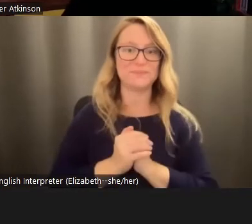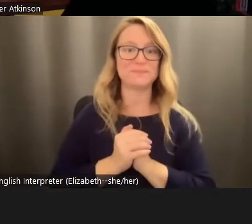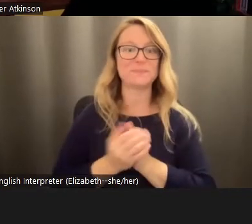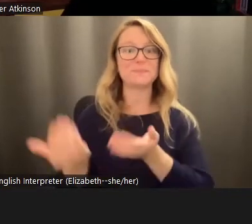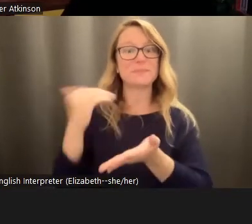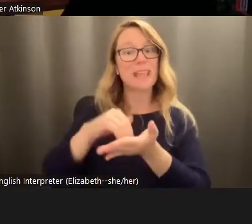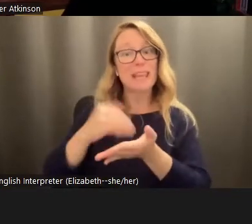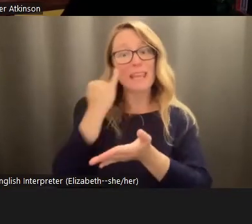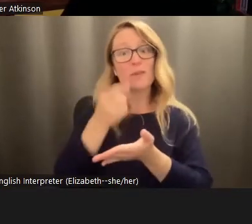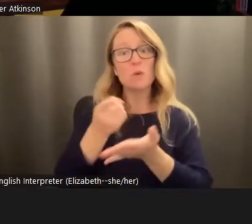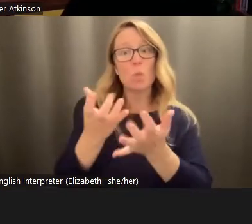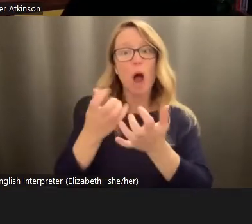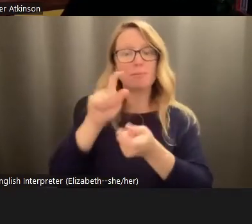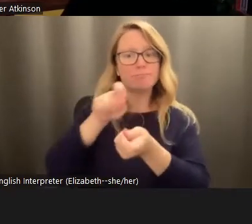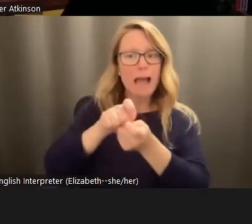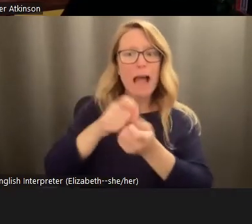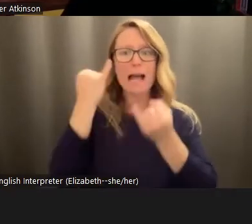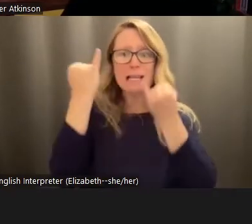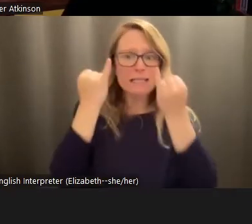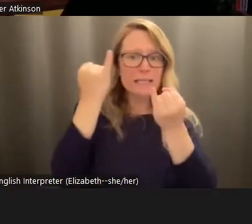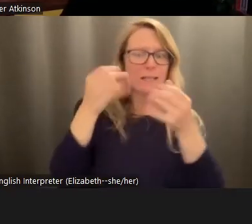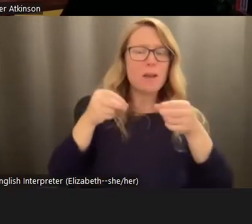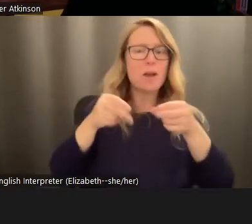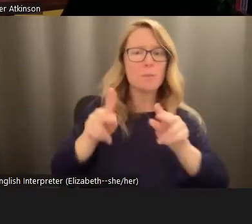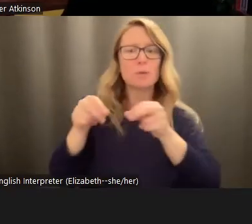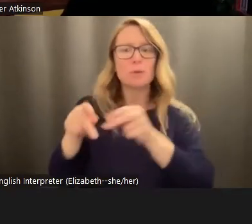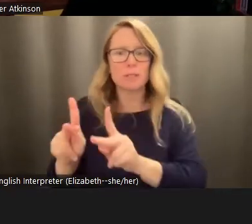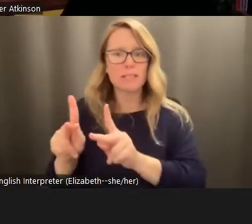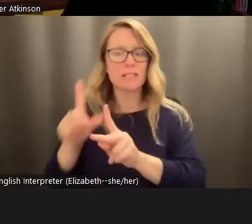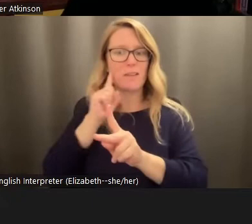specific ideas or opportunities for taking collective action,